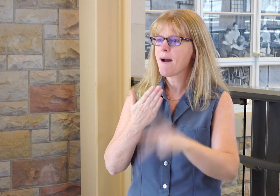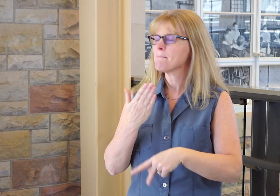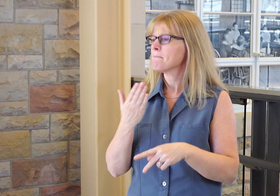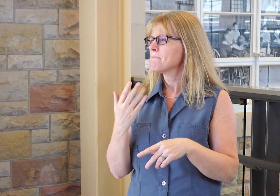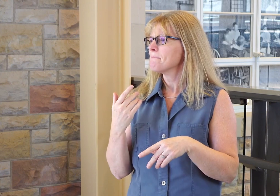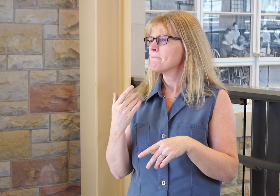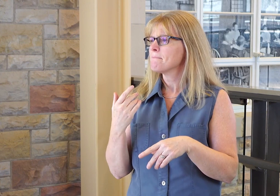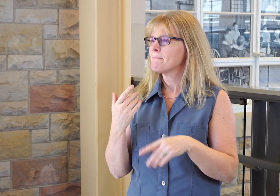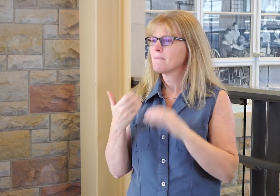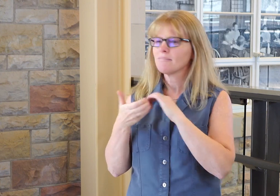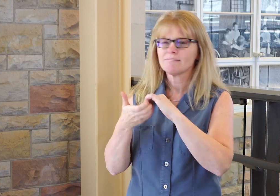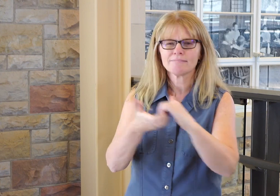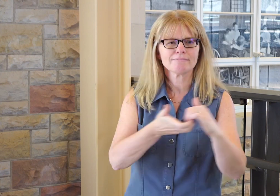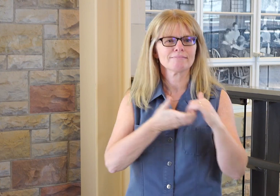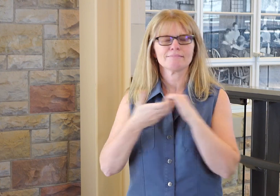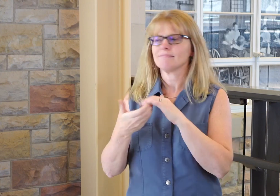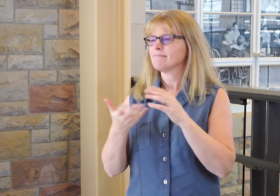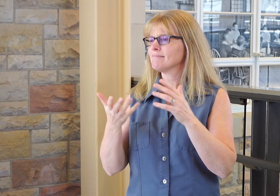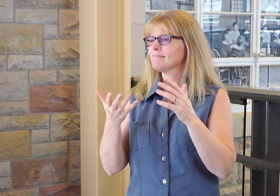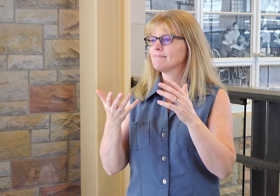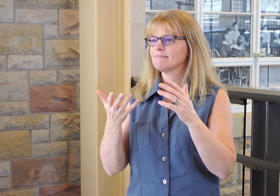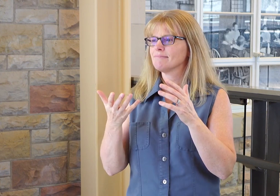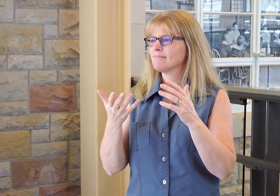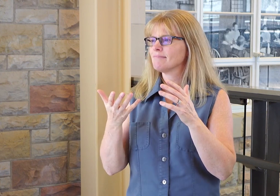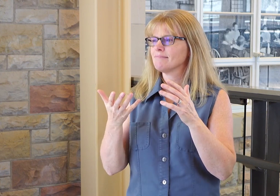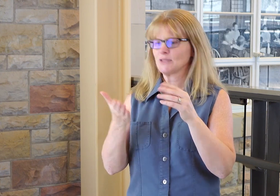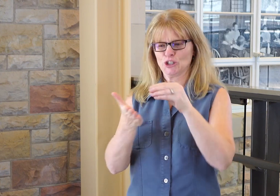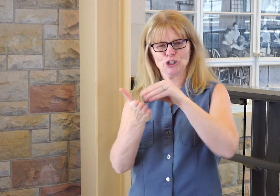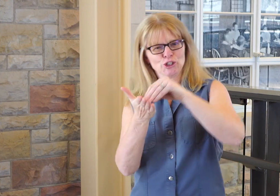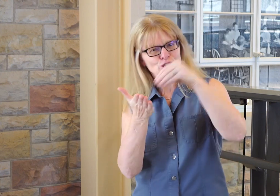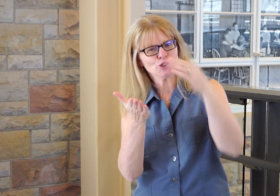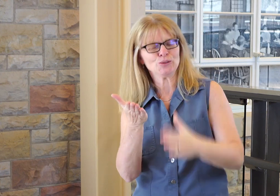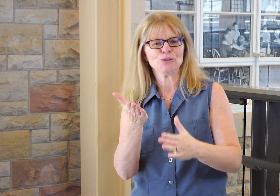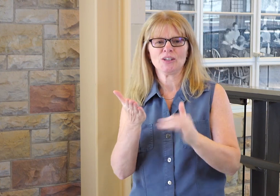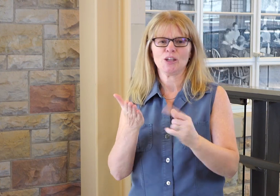the programs, and the sense of collaboration,